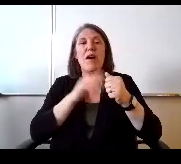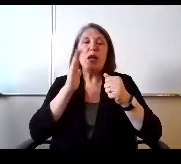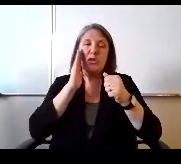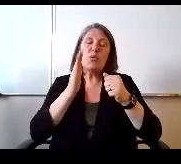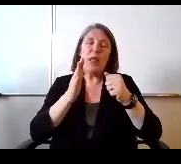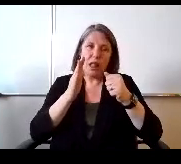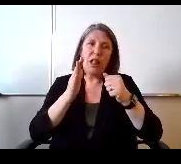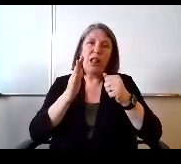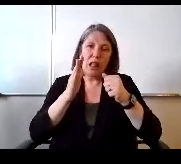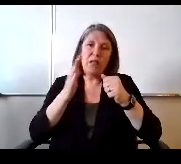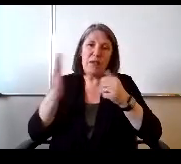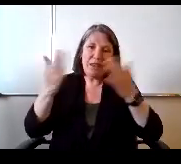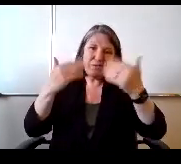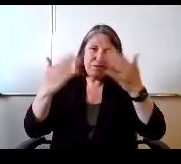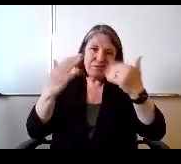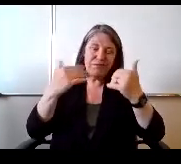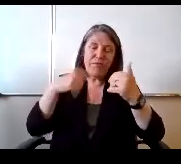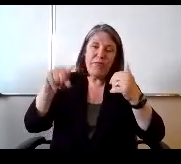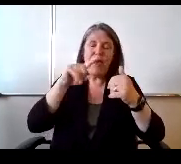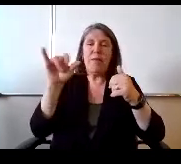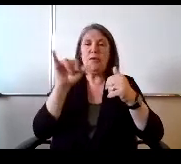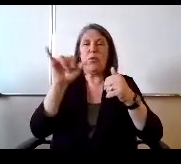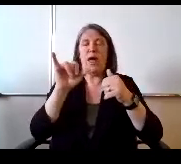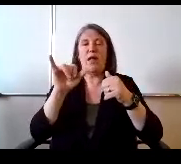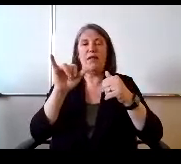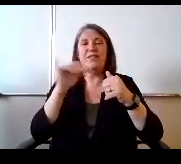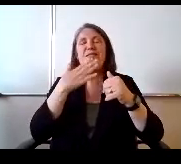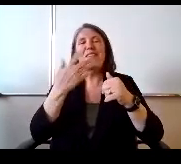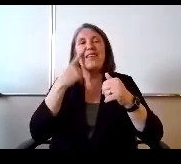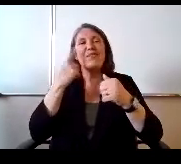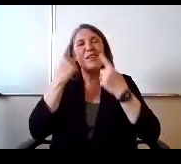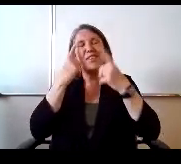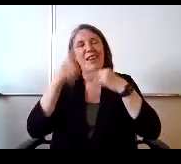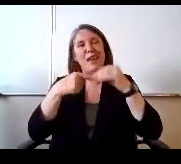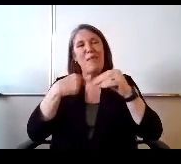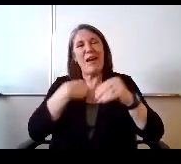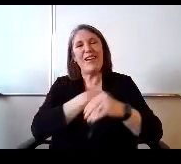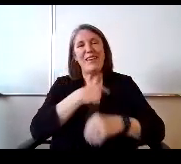utilizing them as well this summer. But thanks for thinking of us, yeah?